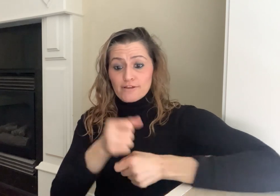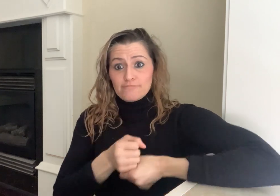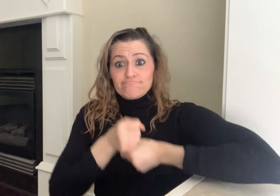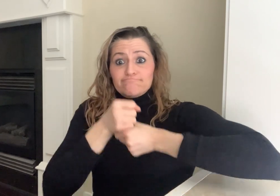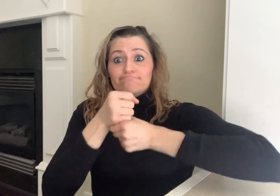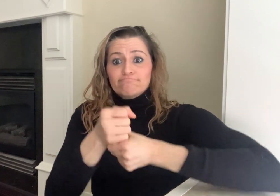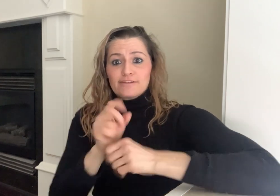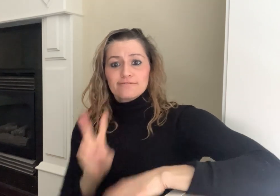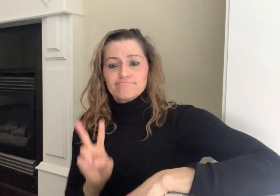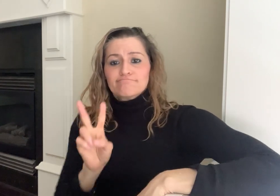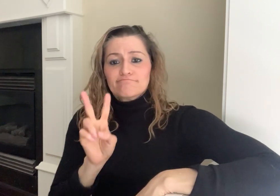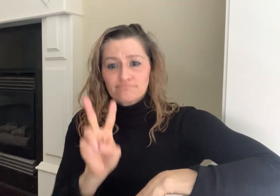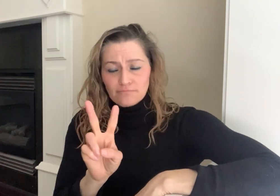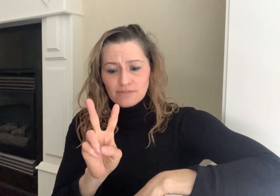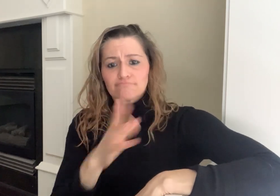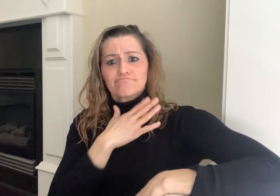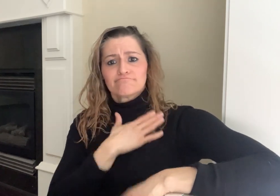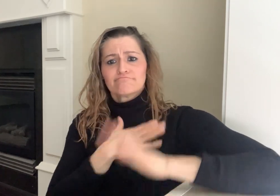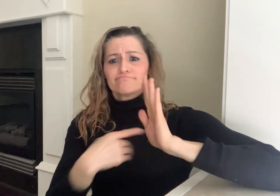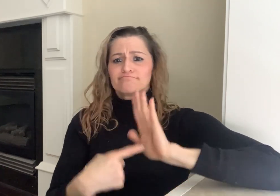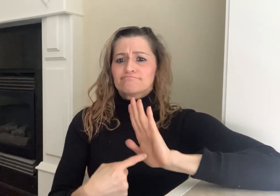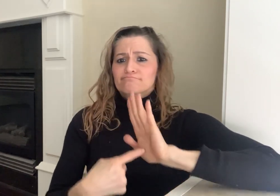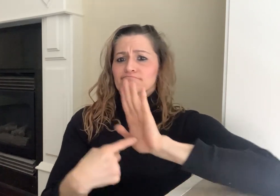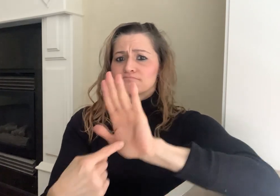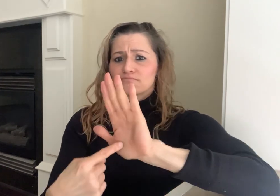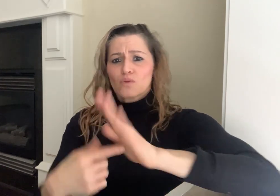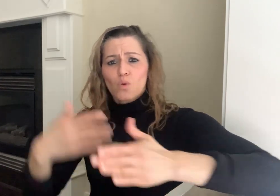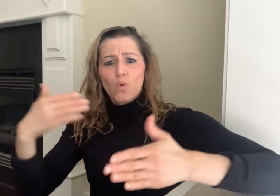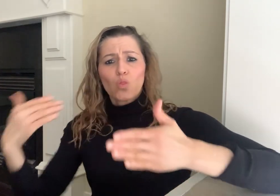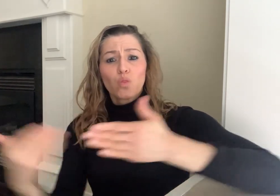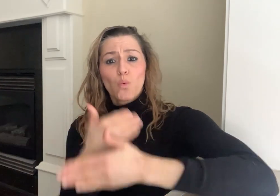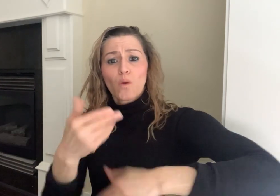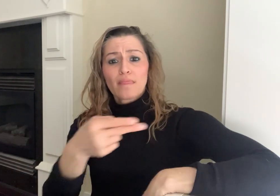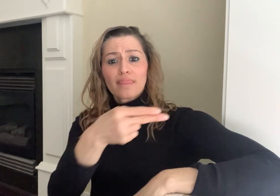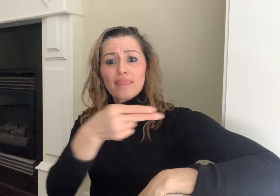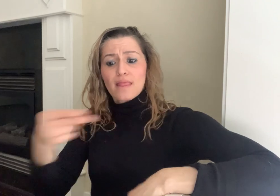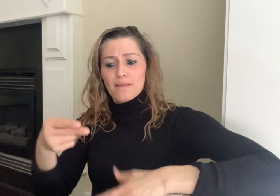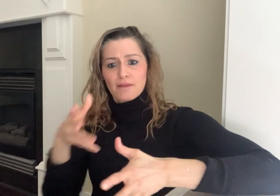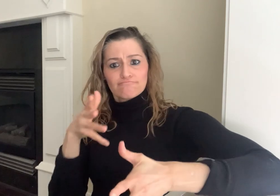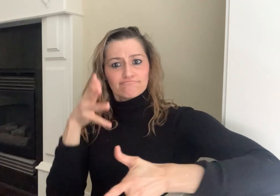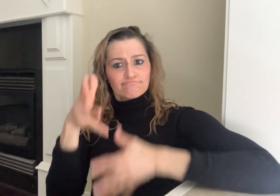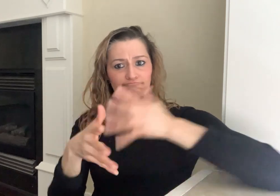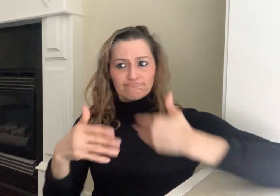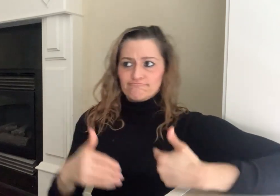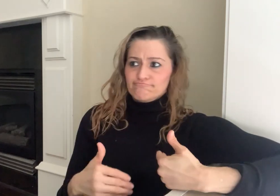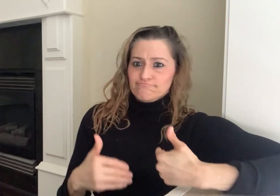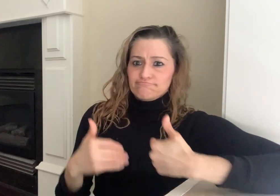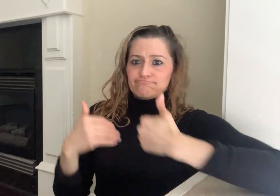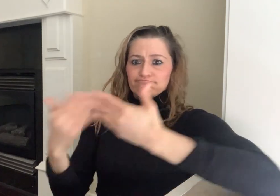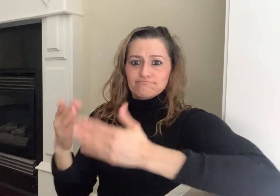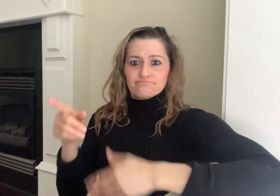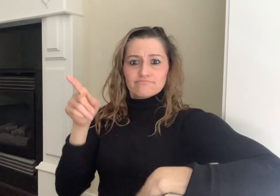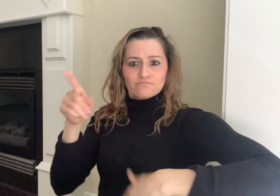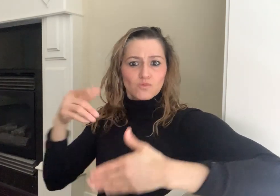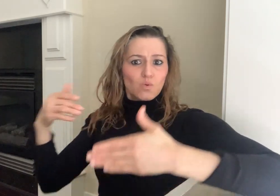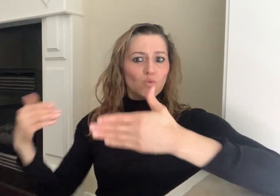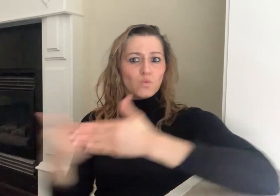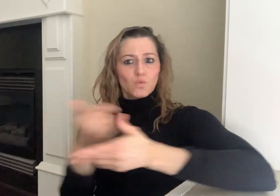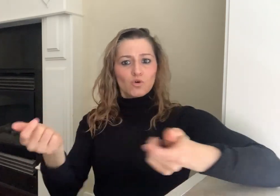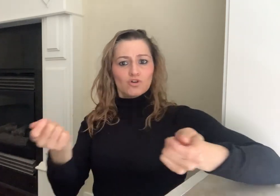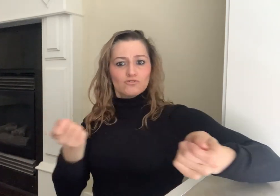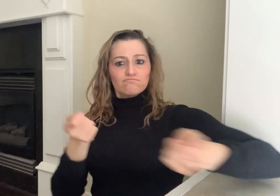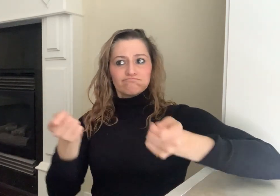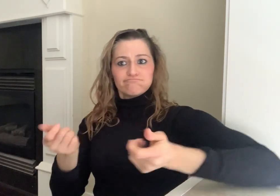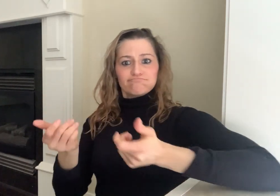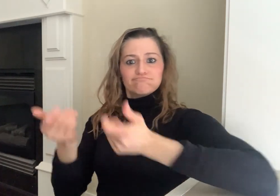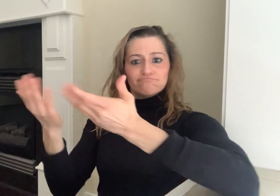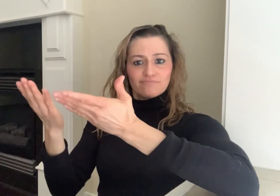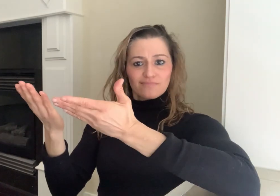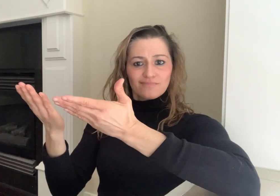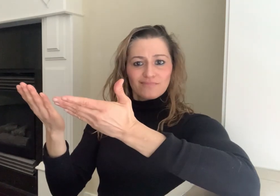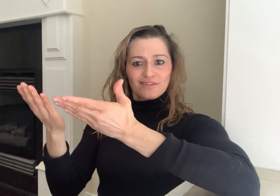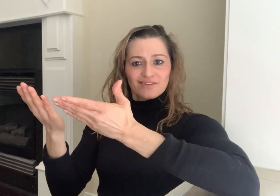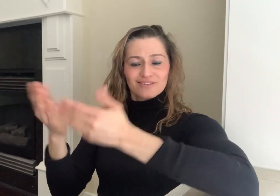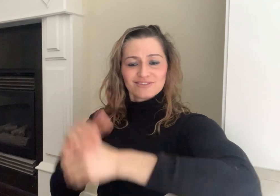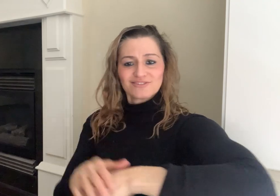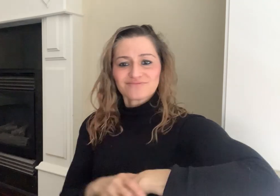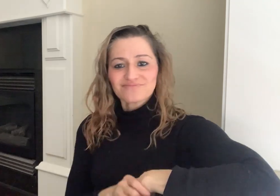demonstrated the new sign name for their ruler.